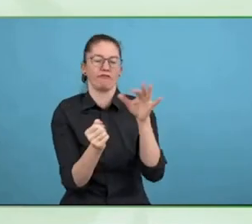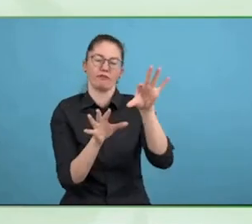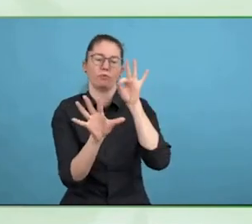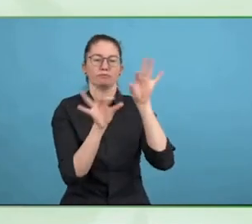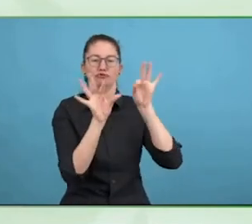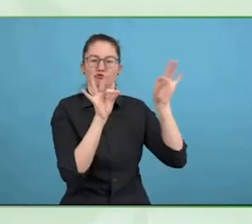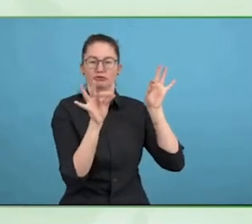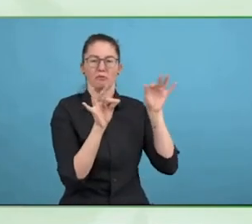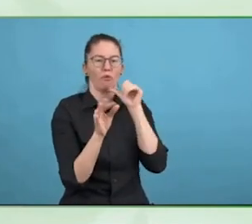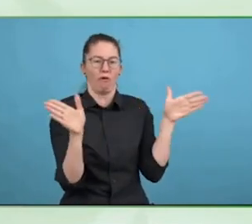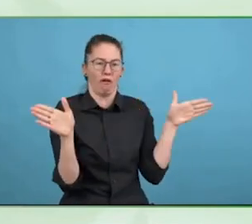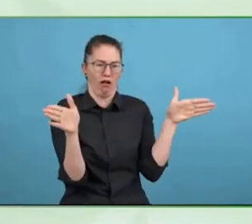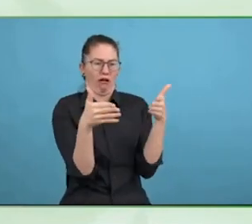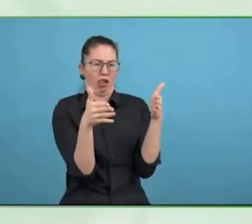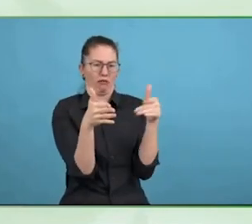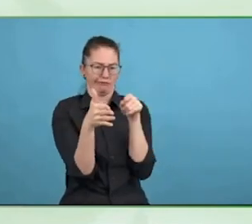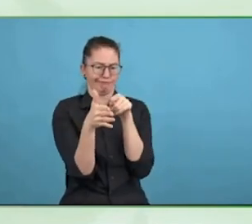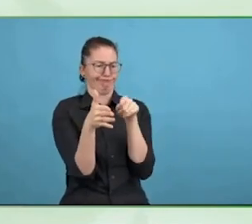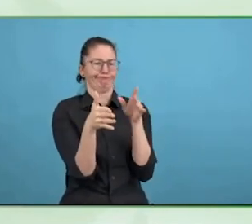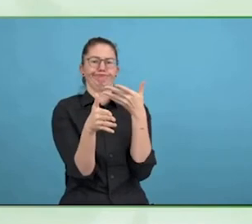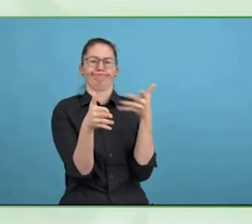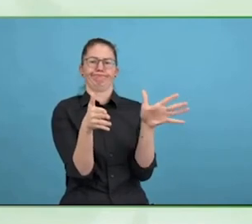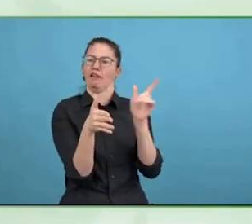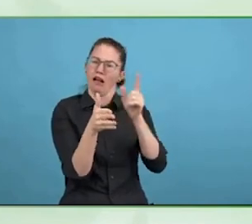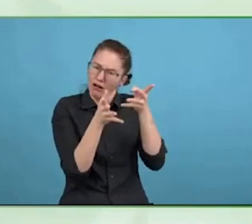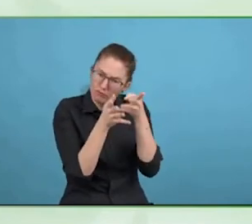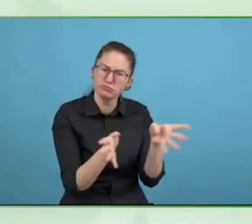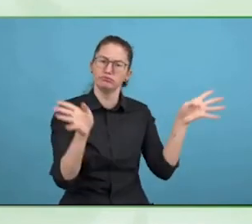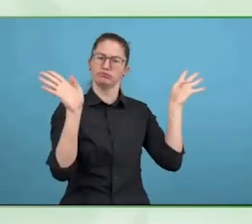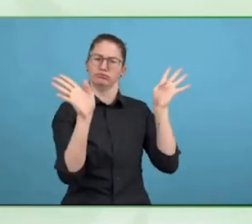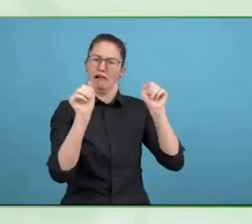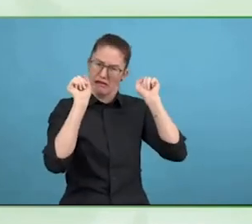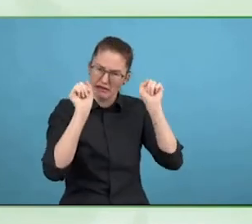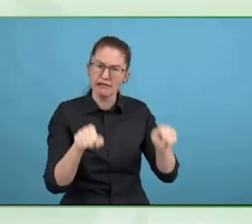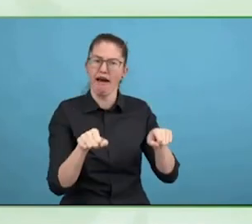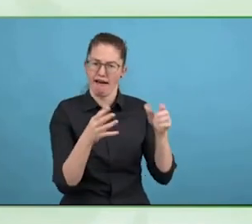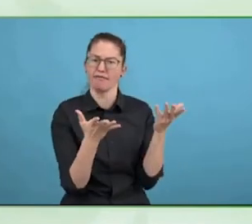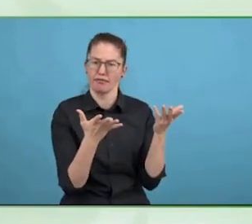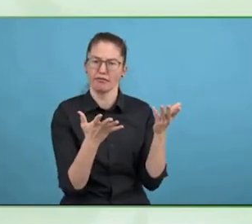It is also, as you said, not about people living in institutional settings.